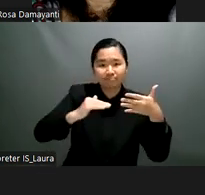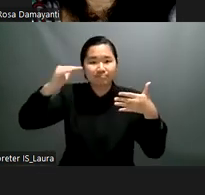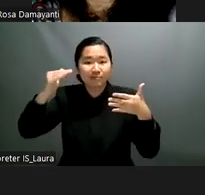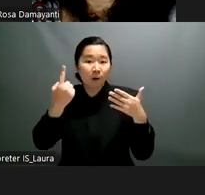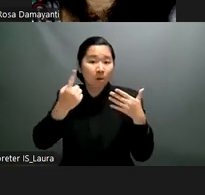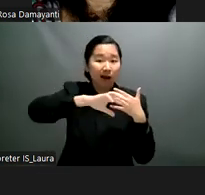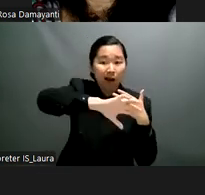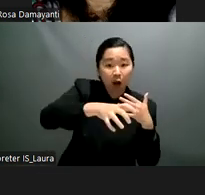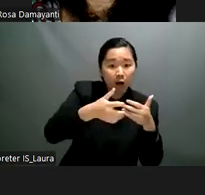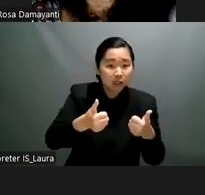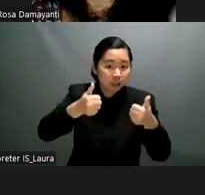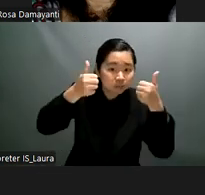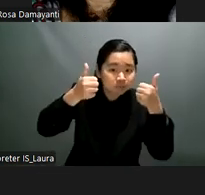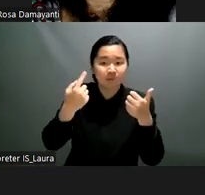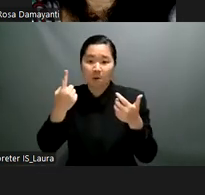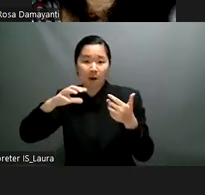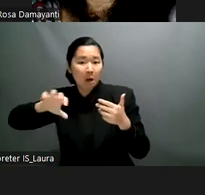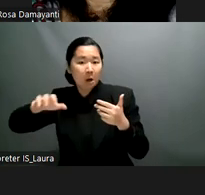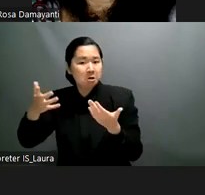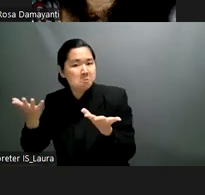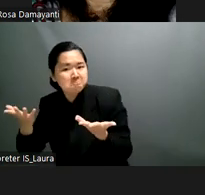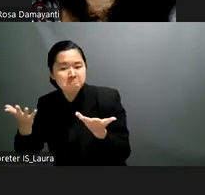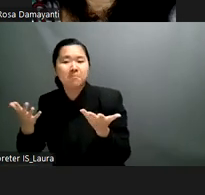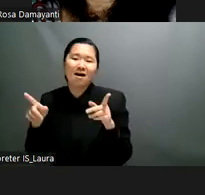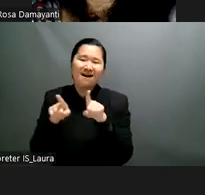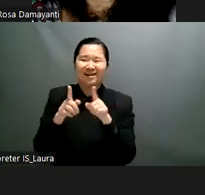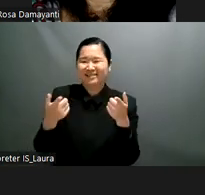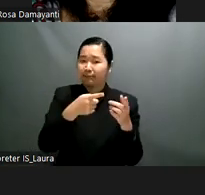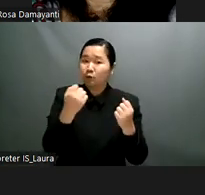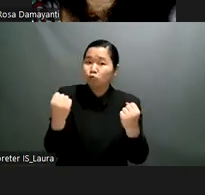finally i'd like to ask deanna stentoff to to answer the same question and again from your